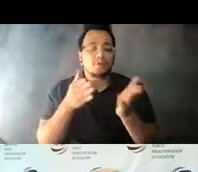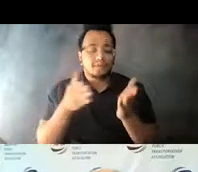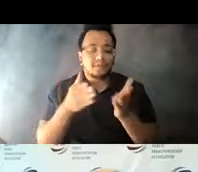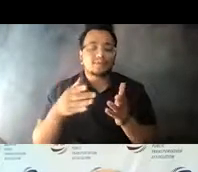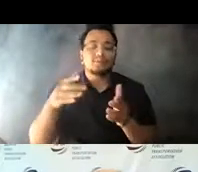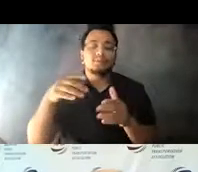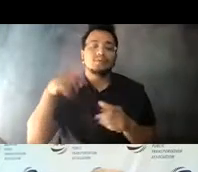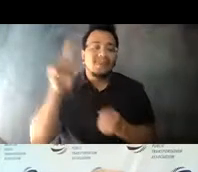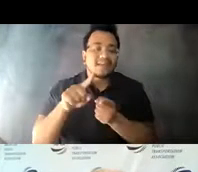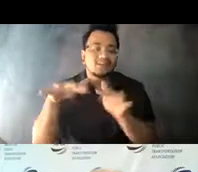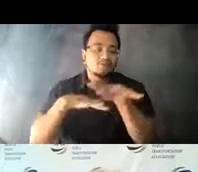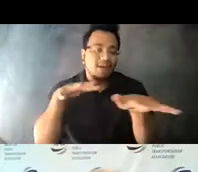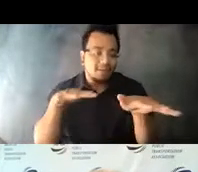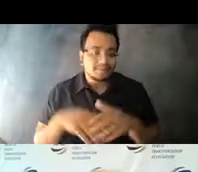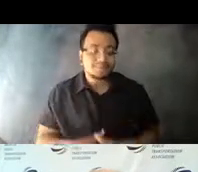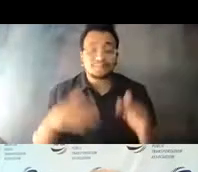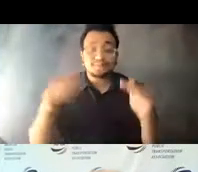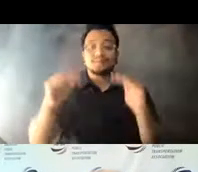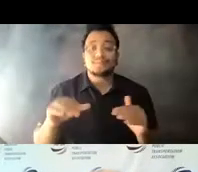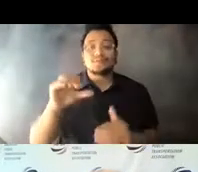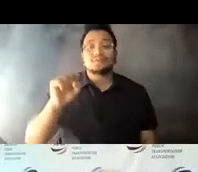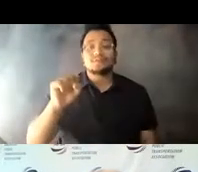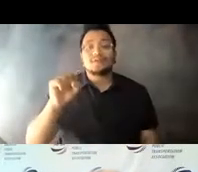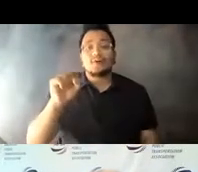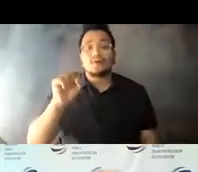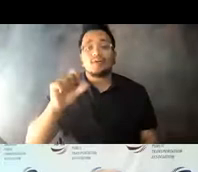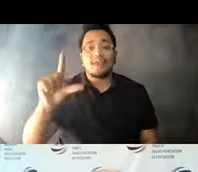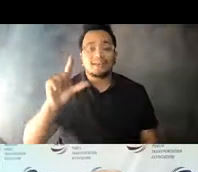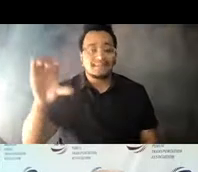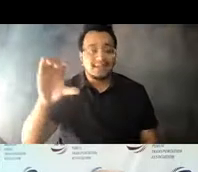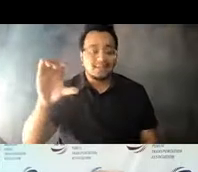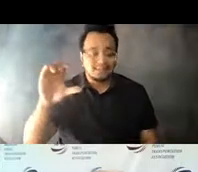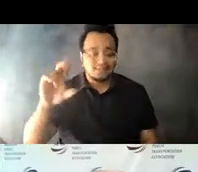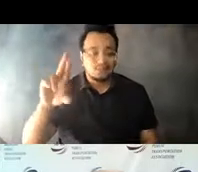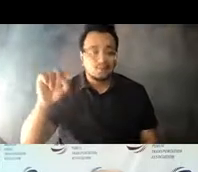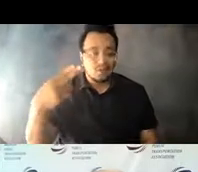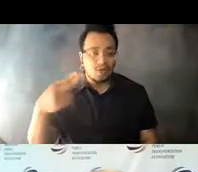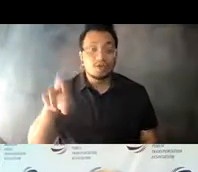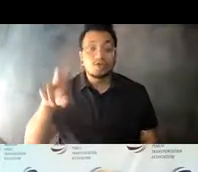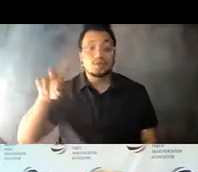14:14:28 In Salt Lake City, the UTA is joining forces with community partners to offer late-night,